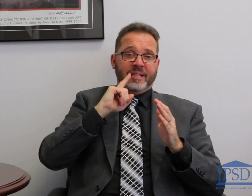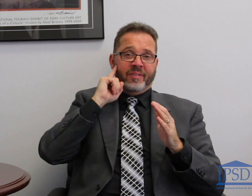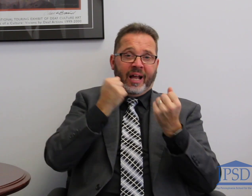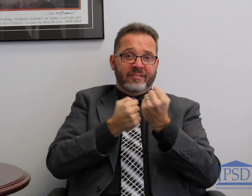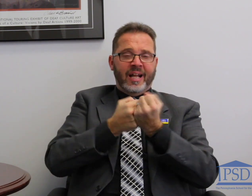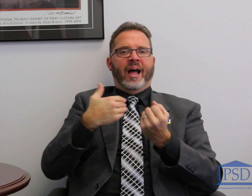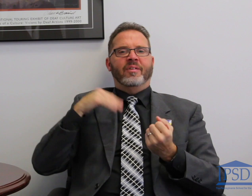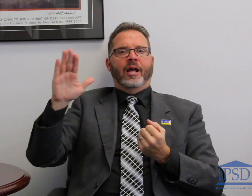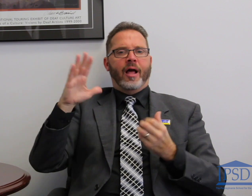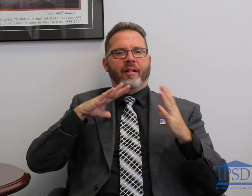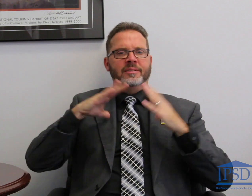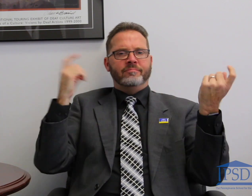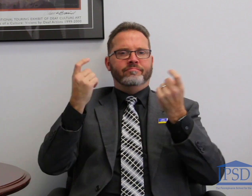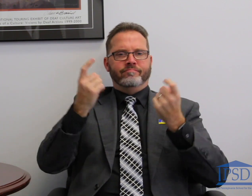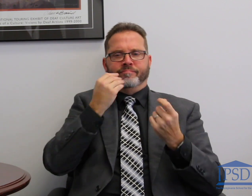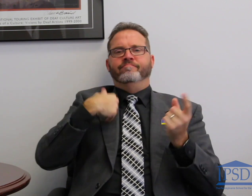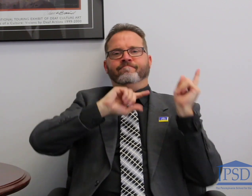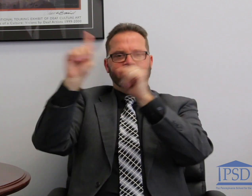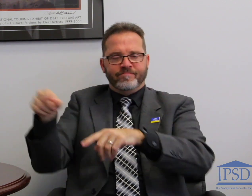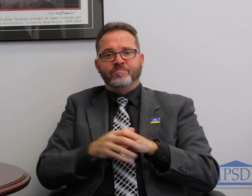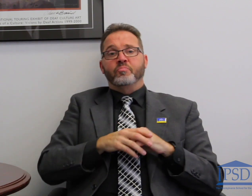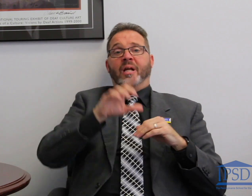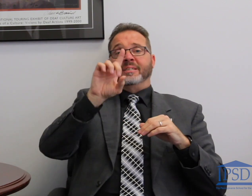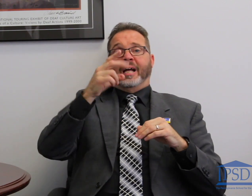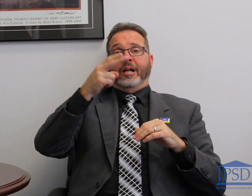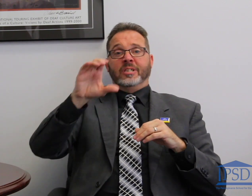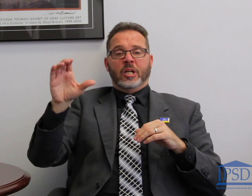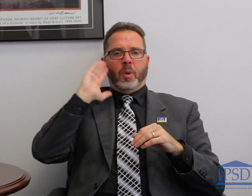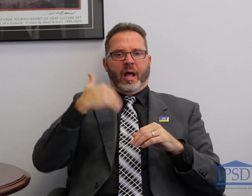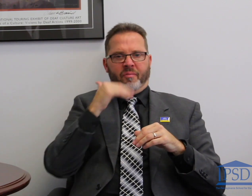who recently held their holiday event which I was able to attend. DHCC will have